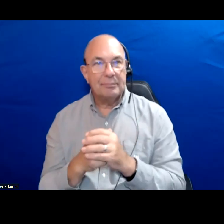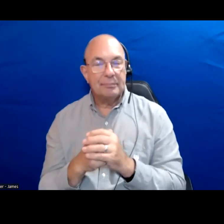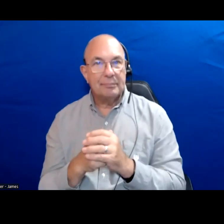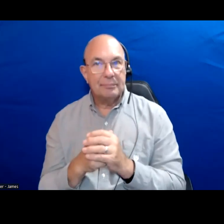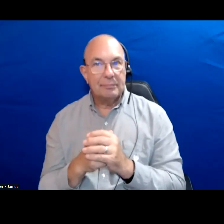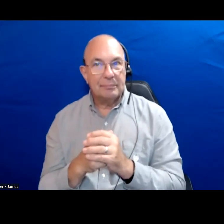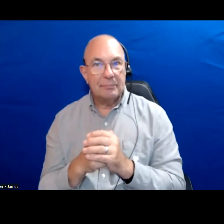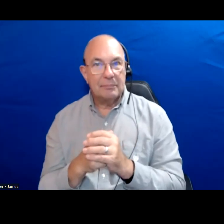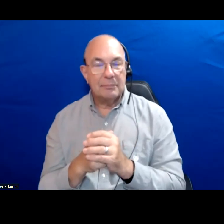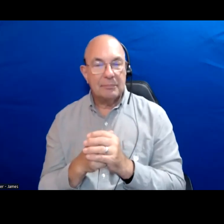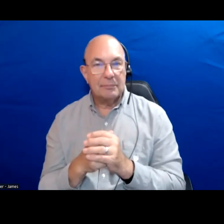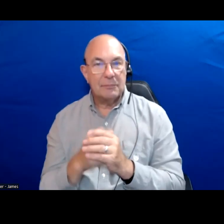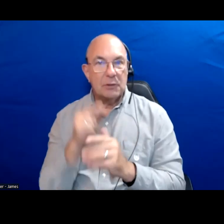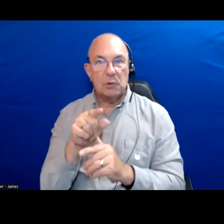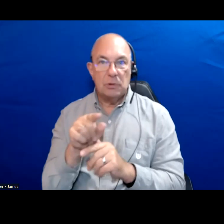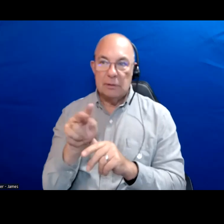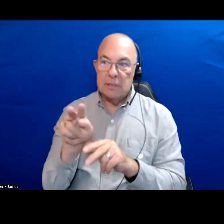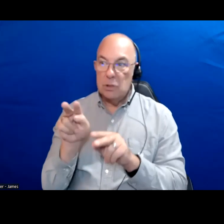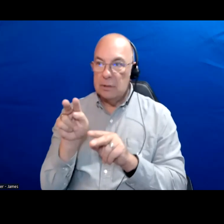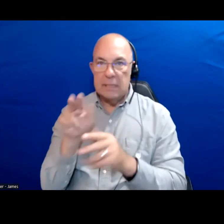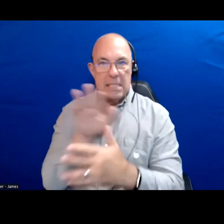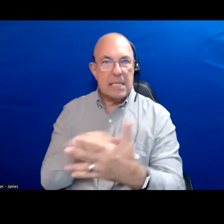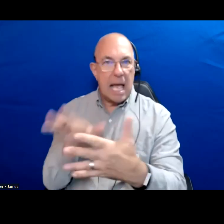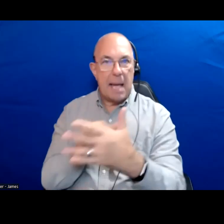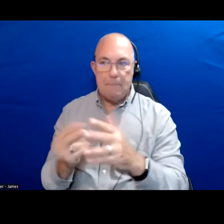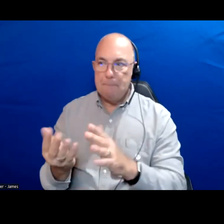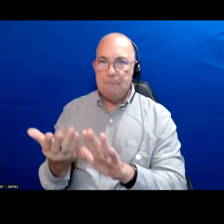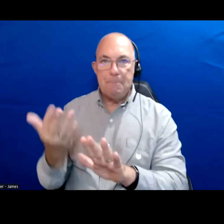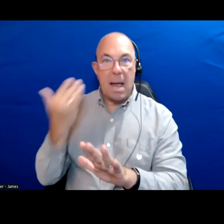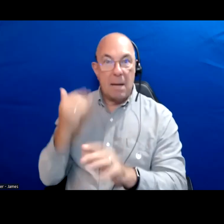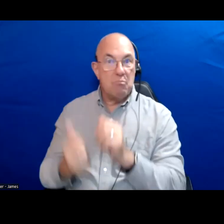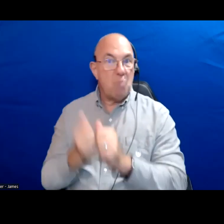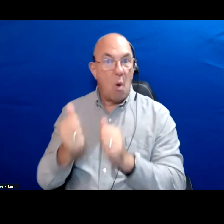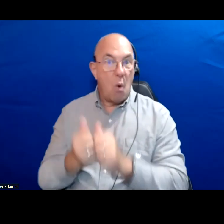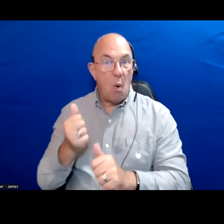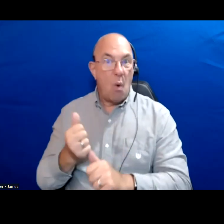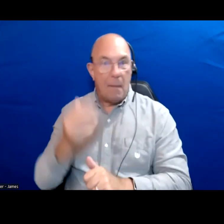look at the leadership in the past it tended to be male and white.